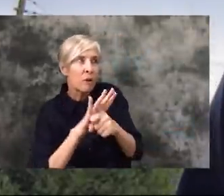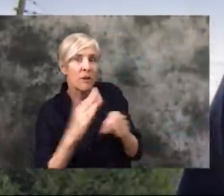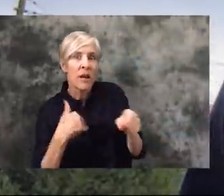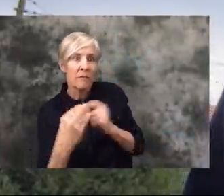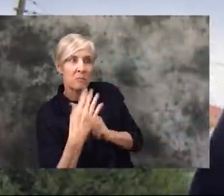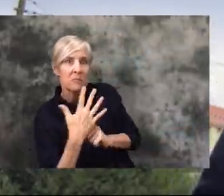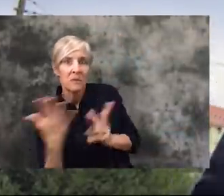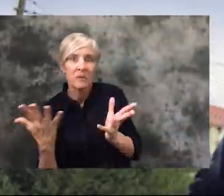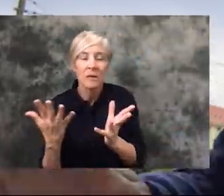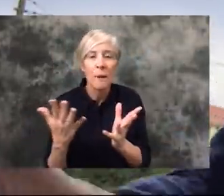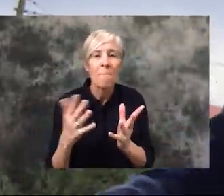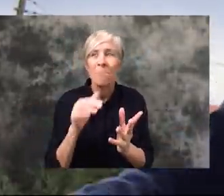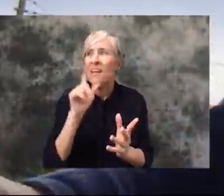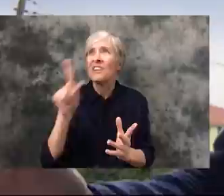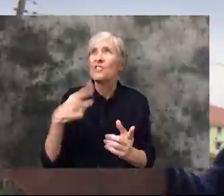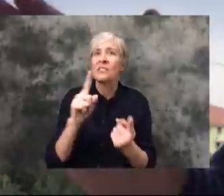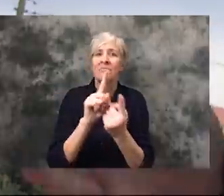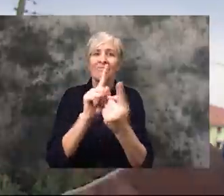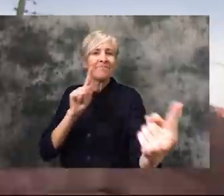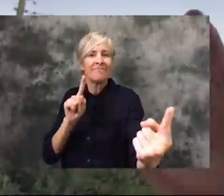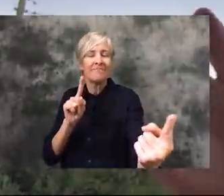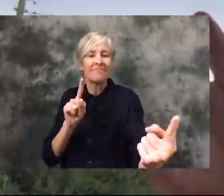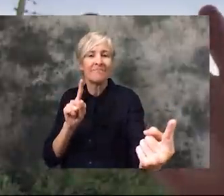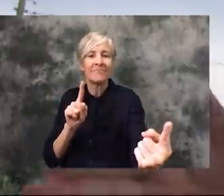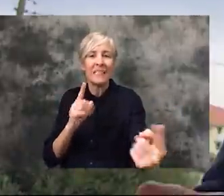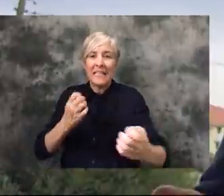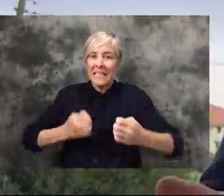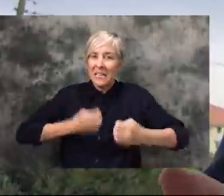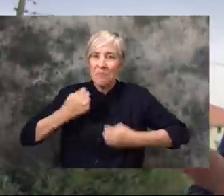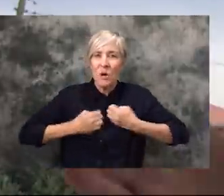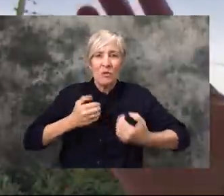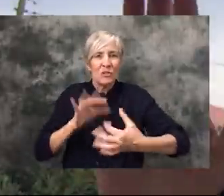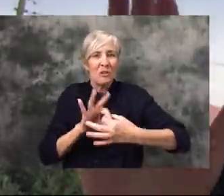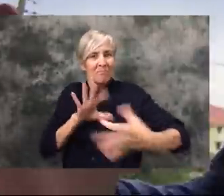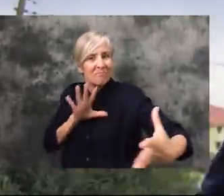So we're always standing, it's not just about physical distance it's emotional